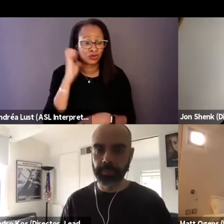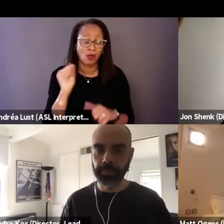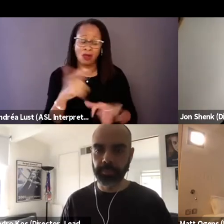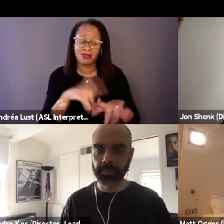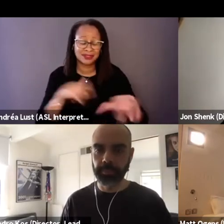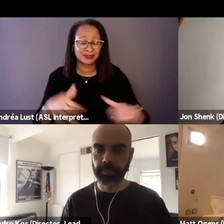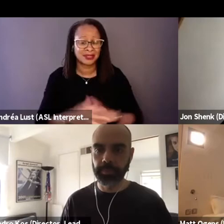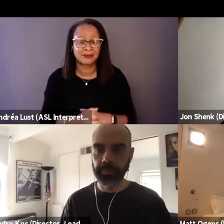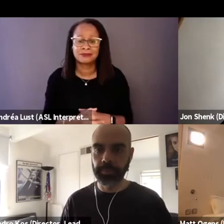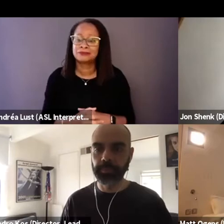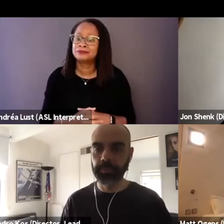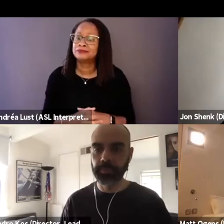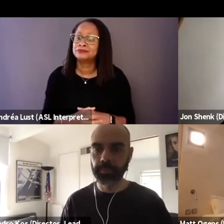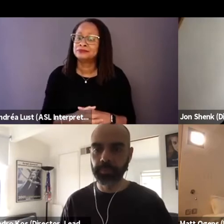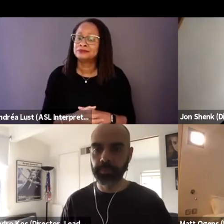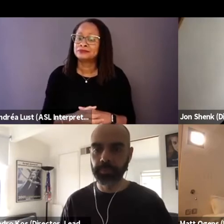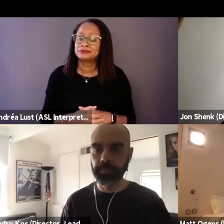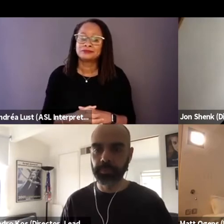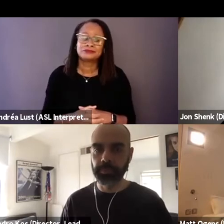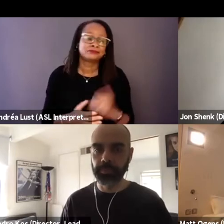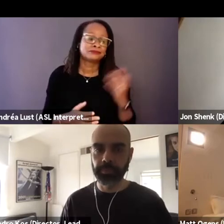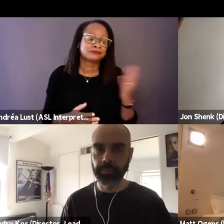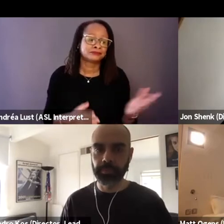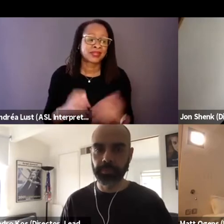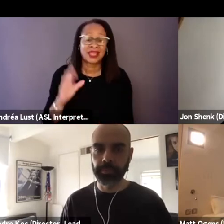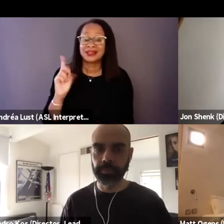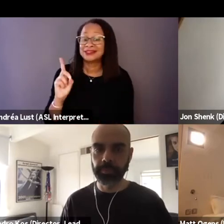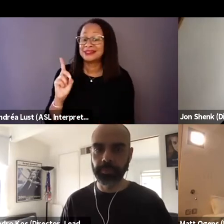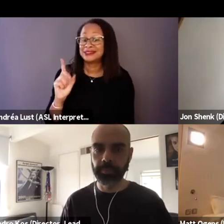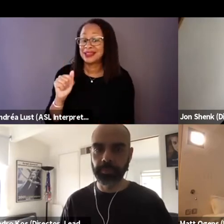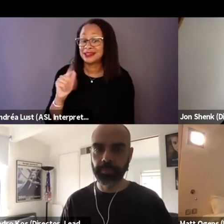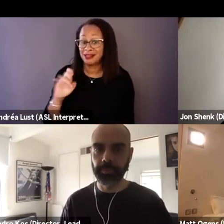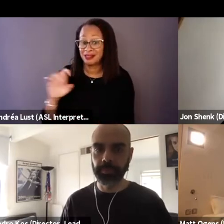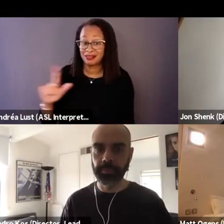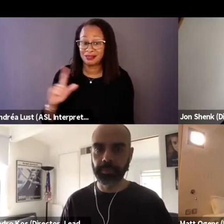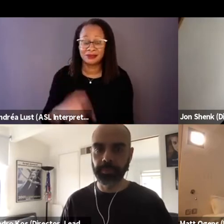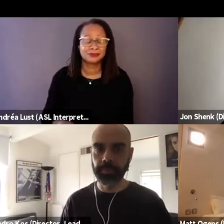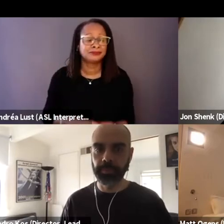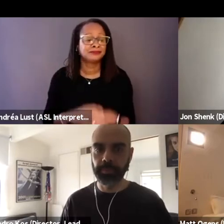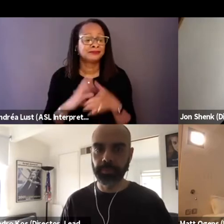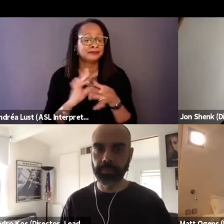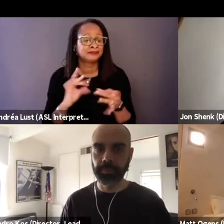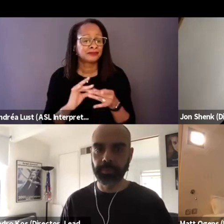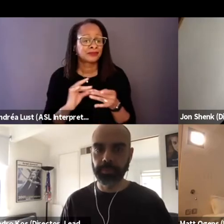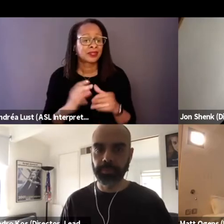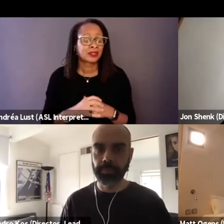What we also really enjoyed with animation was the fact that when you hear the story,